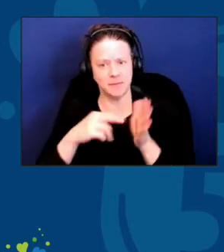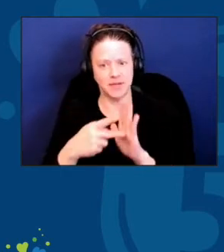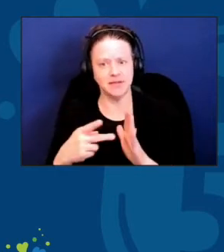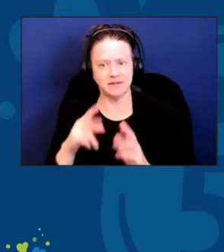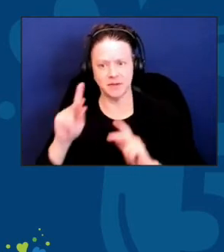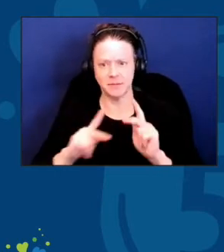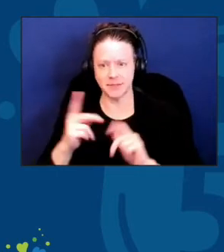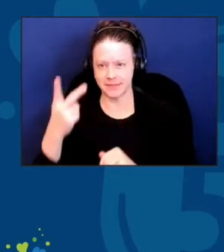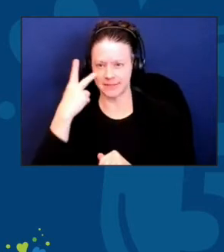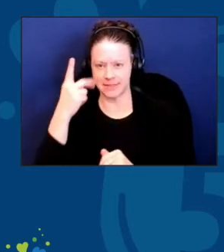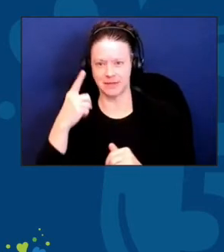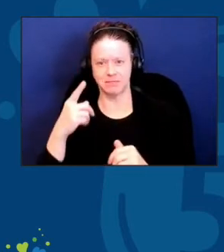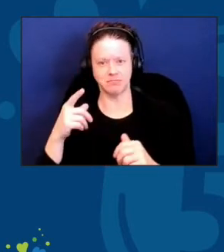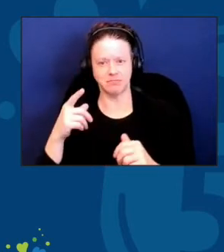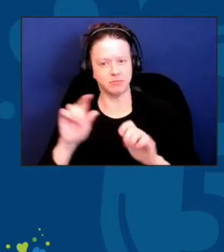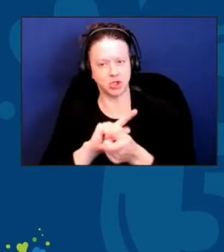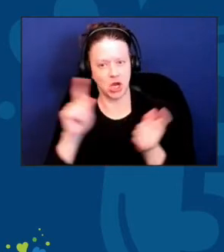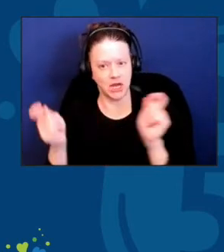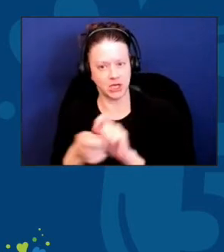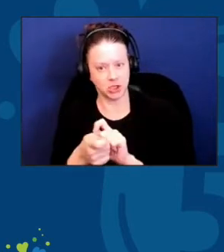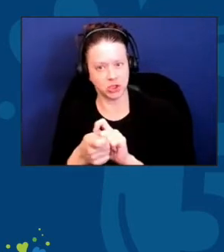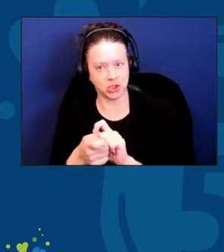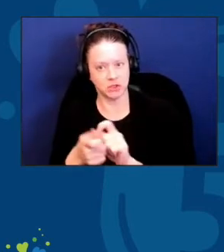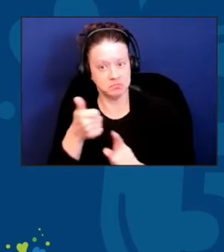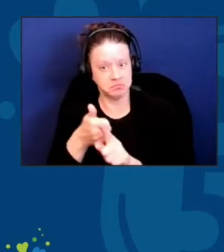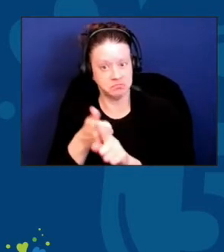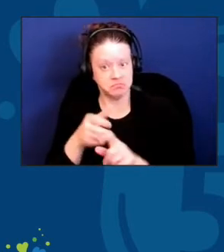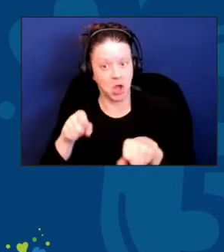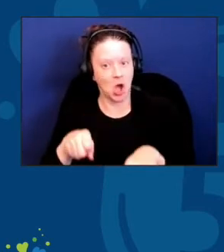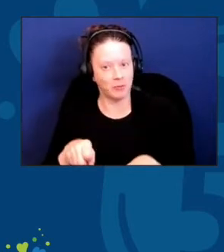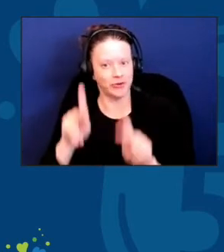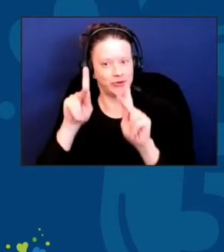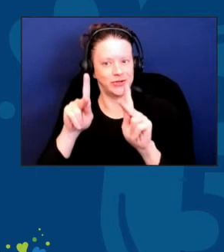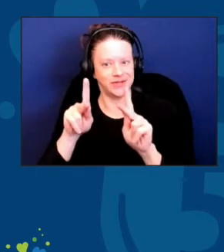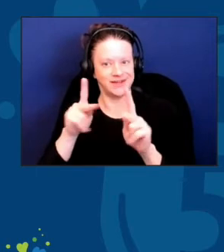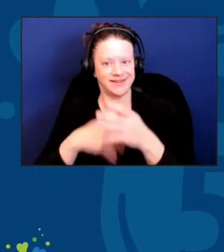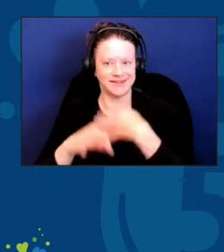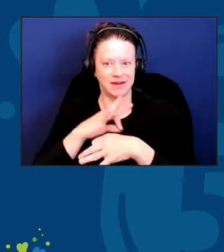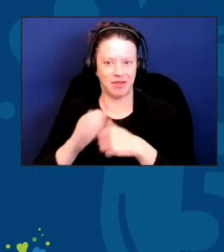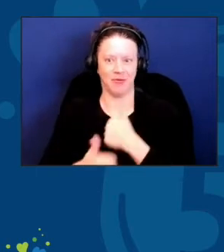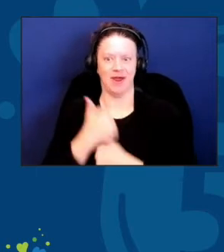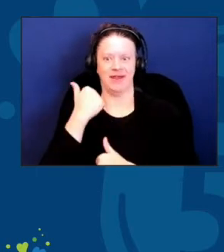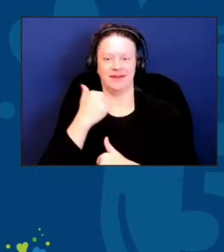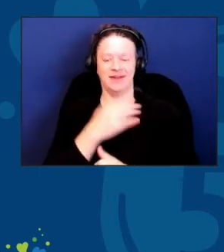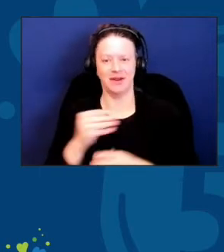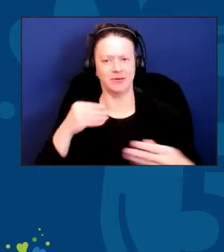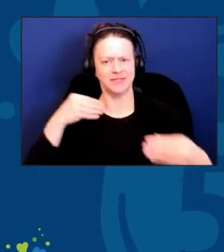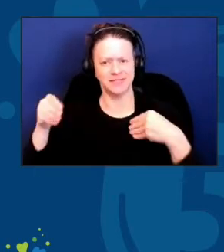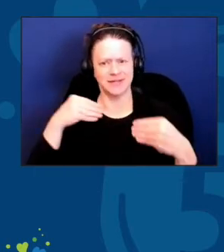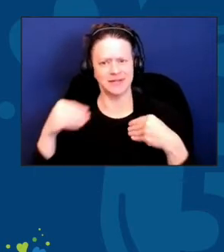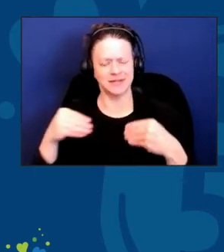not a threat. And resilience applies the ability to envision the next evolution of change